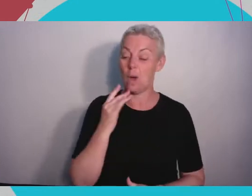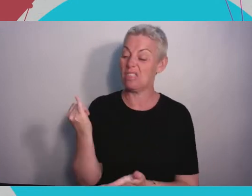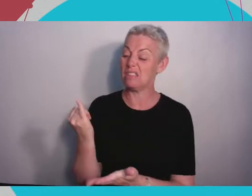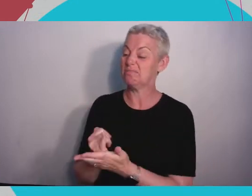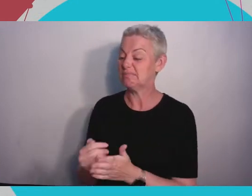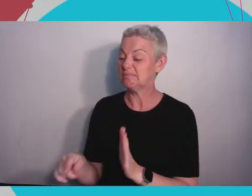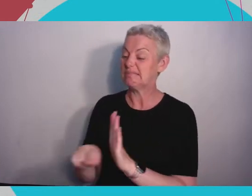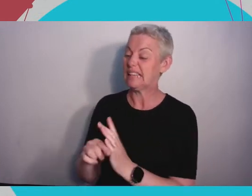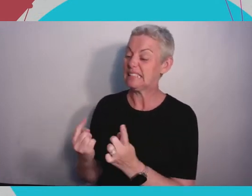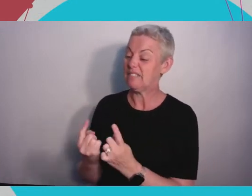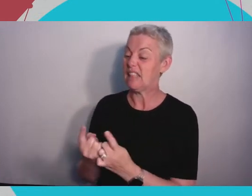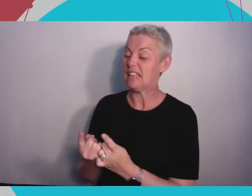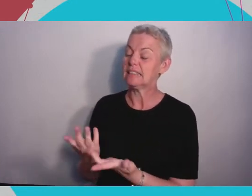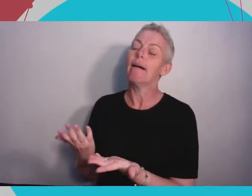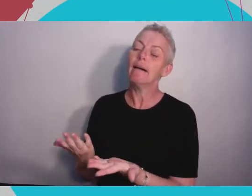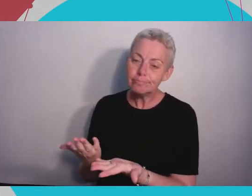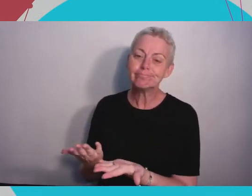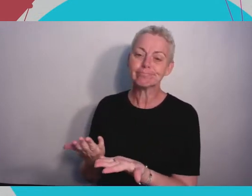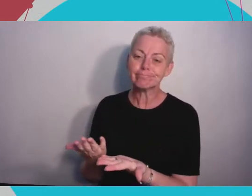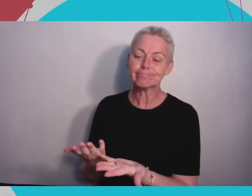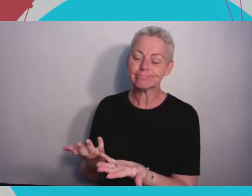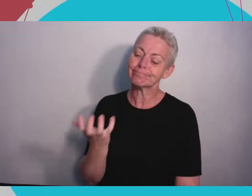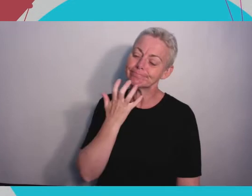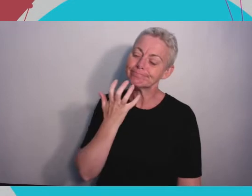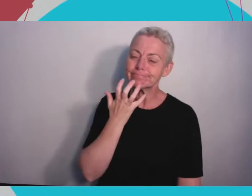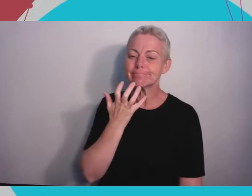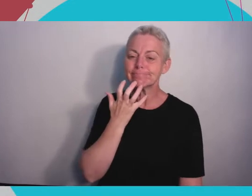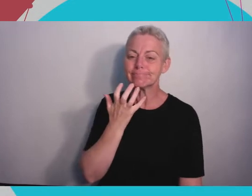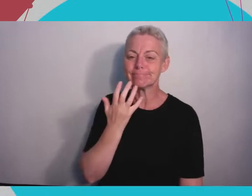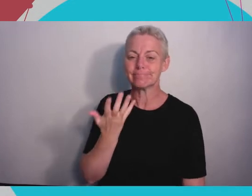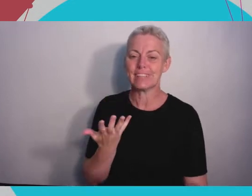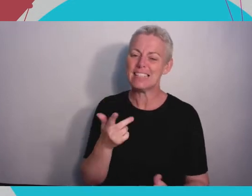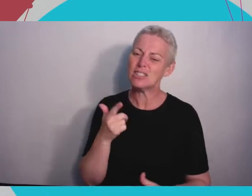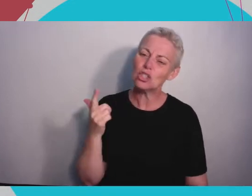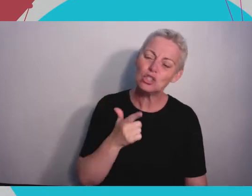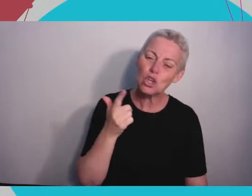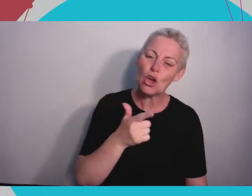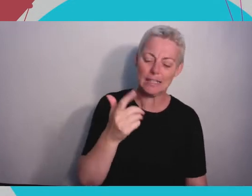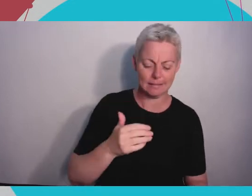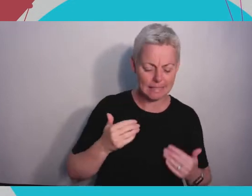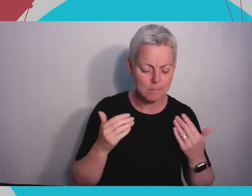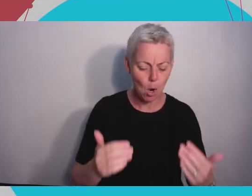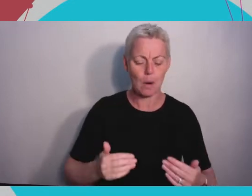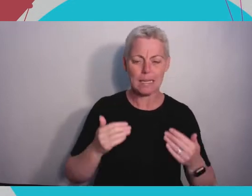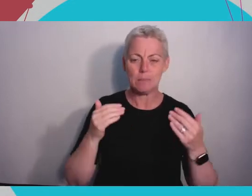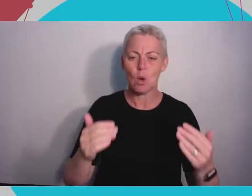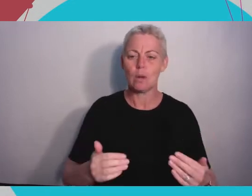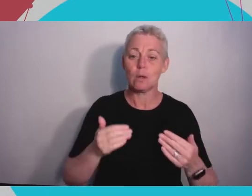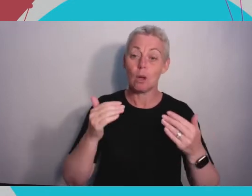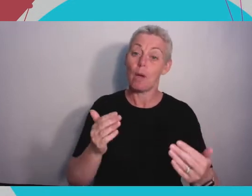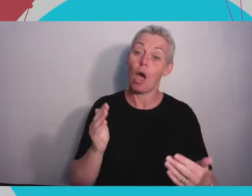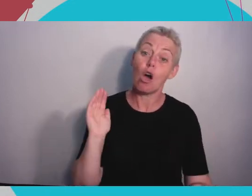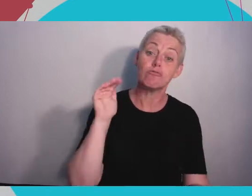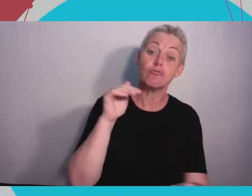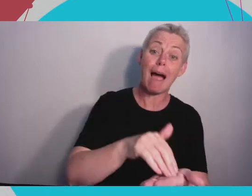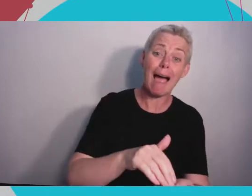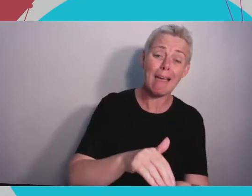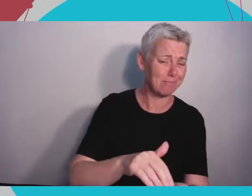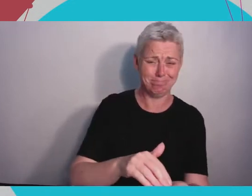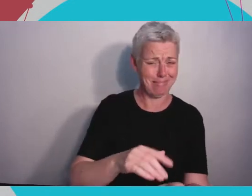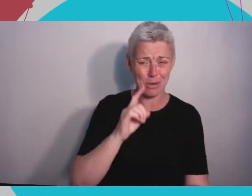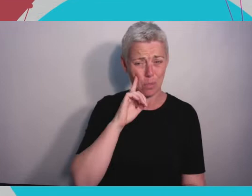never kind of get there, it's all about keeping going and finding happiness in what you achieve